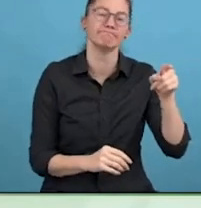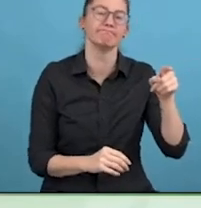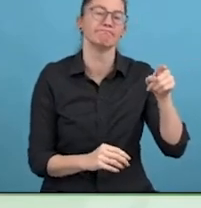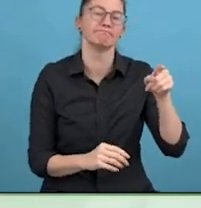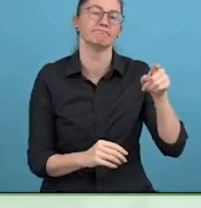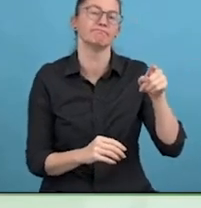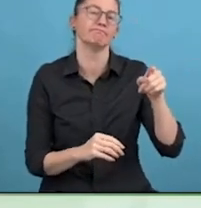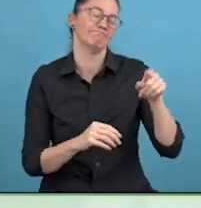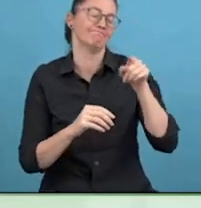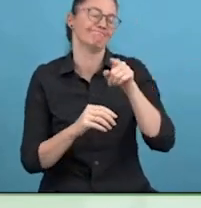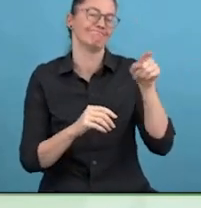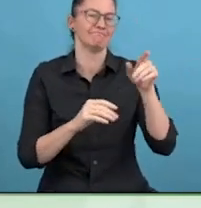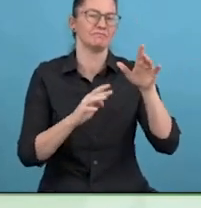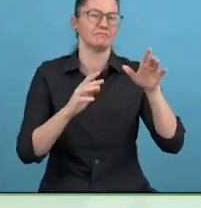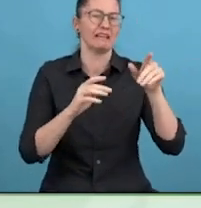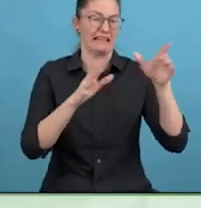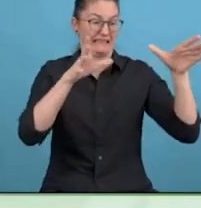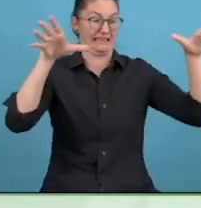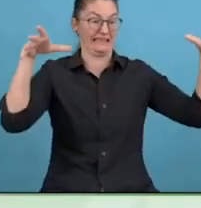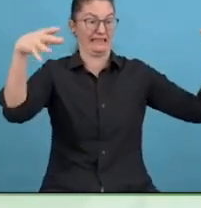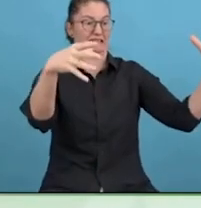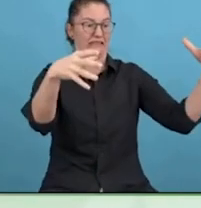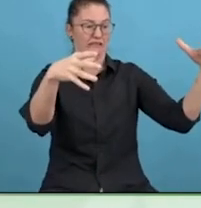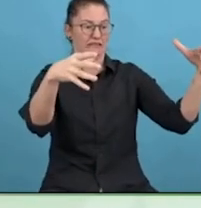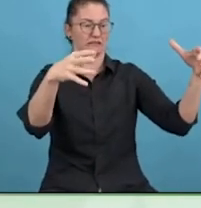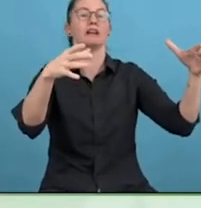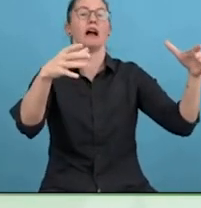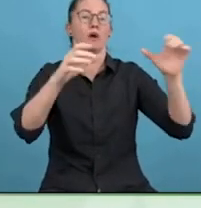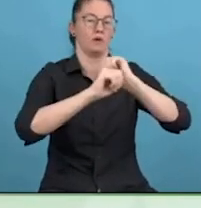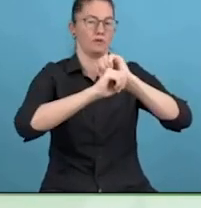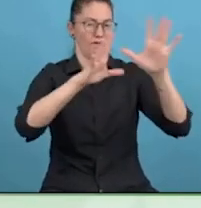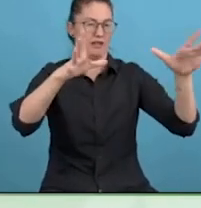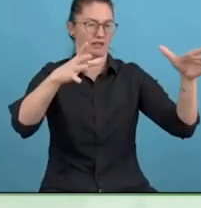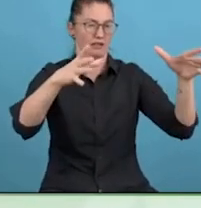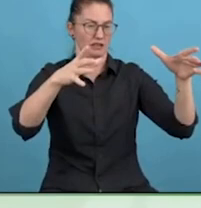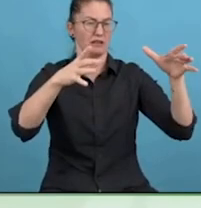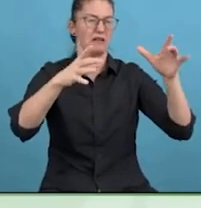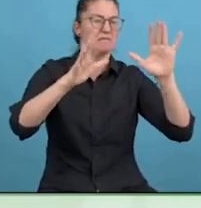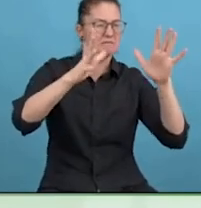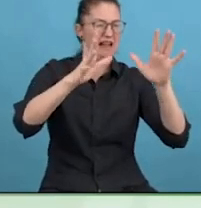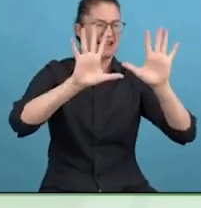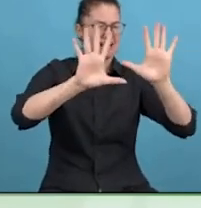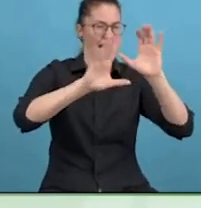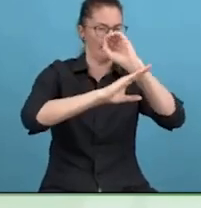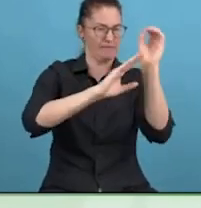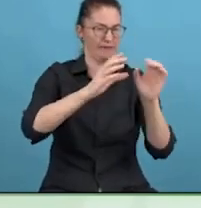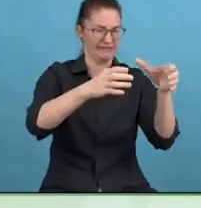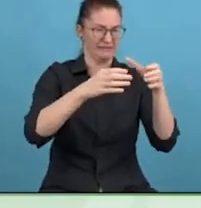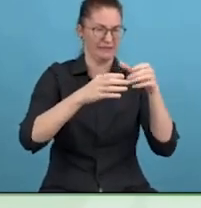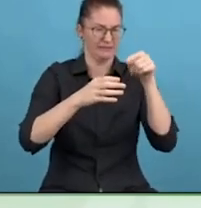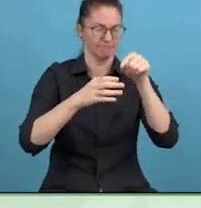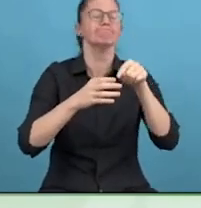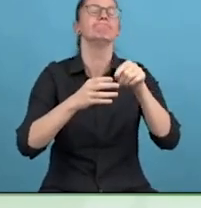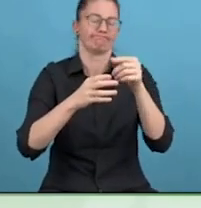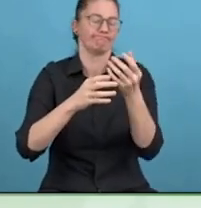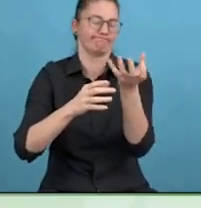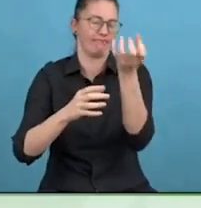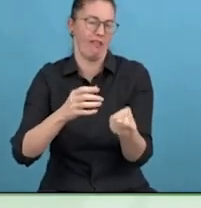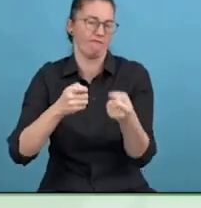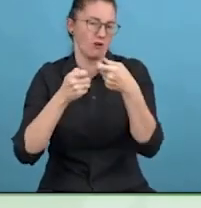And I have been struggling with many different difficulties, since then.